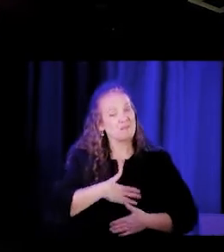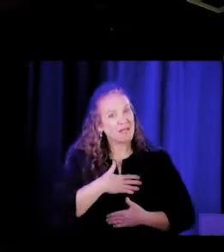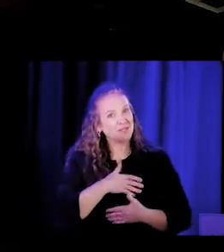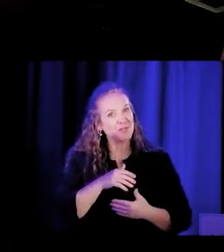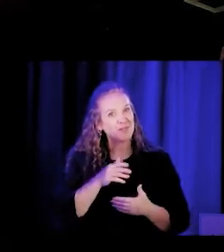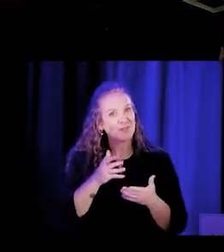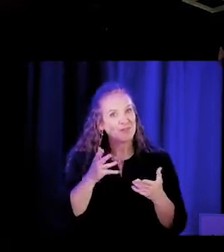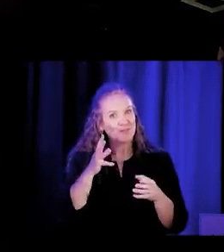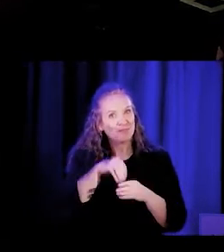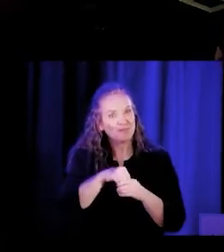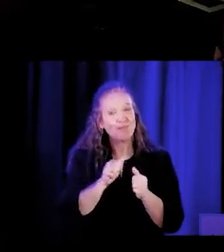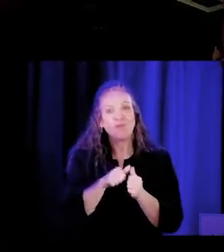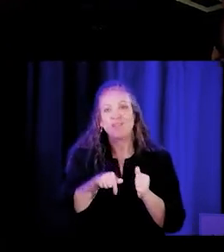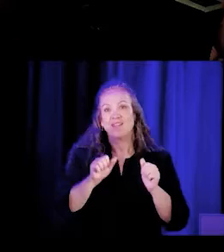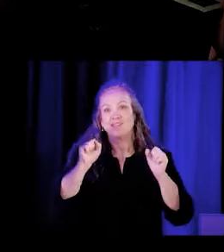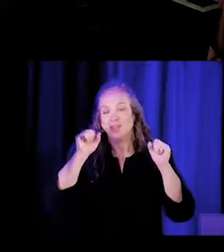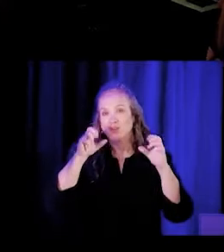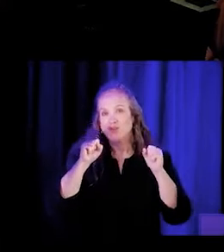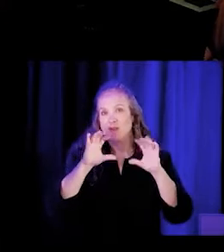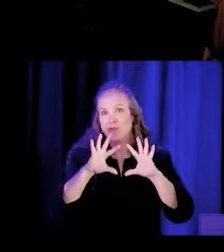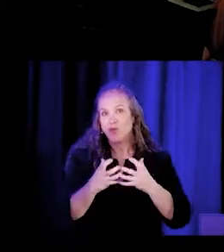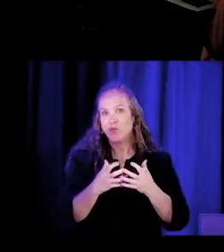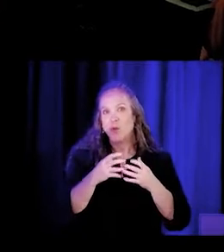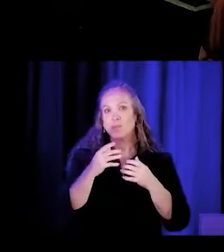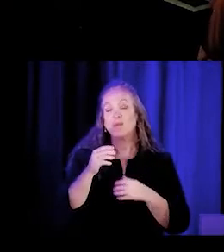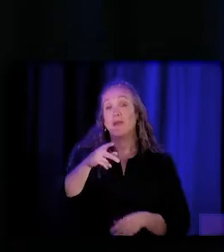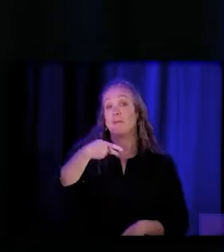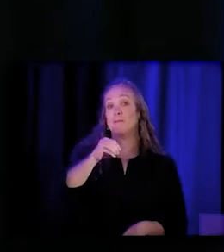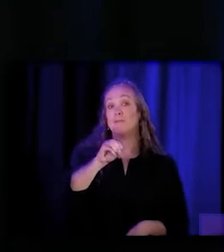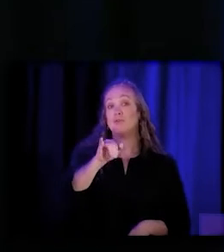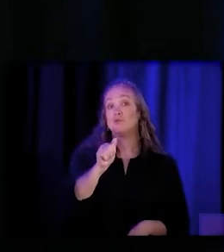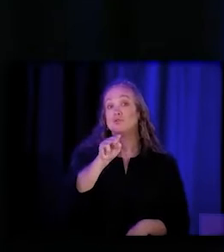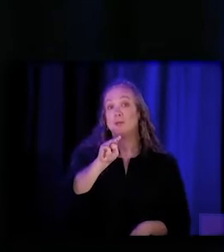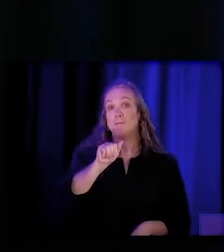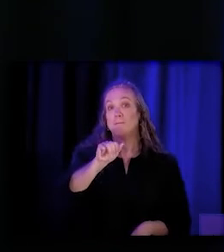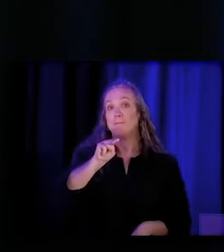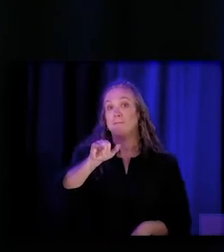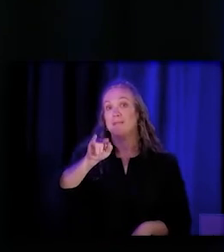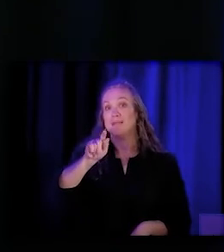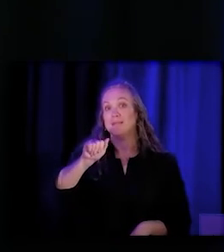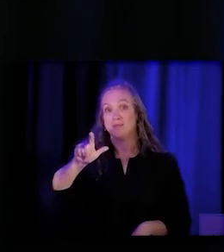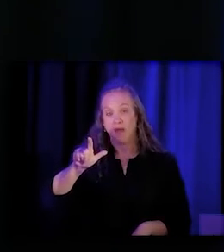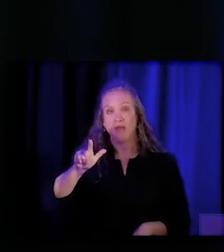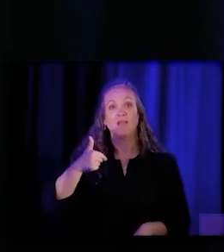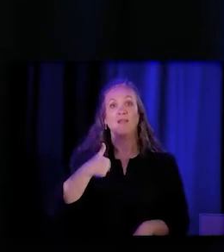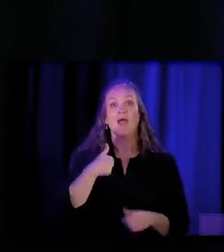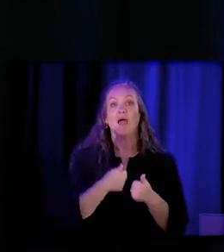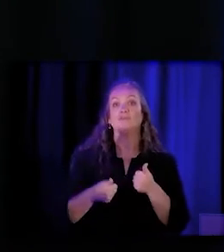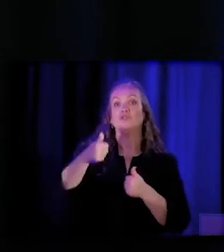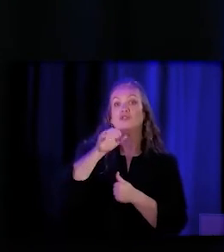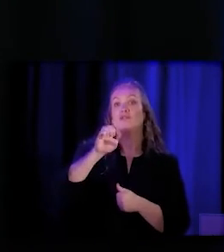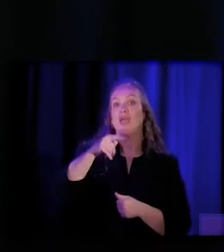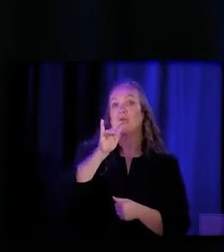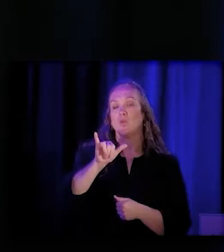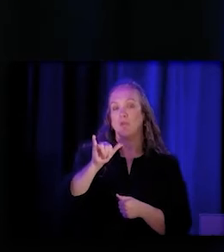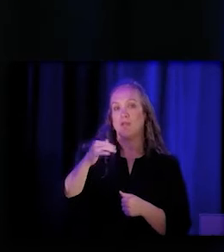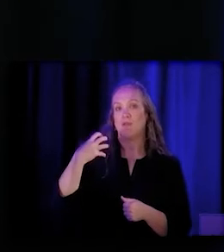with this incredible group of leaders. I'm Pooja Mittal, I'm from Health Net. I'm their Chief Health Equity Officer. Health Net is a managed care organization.